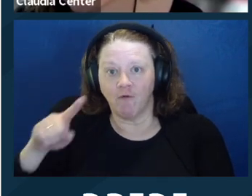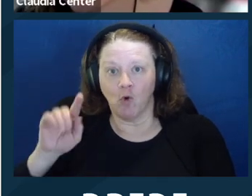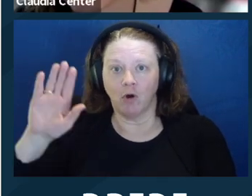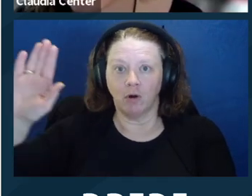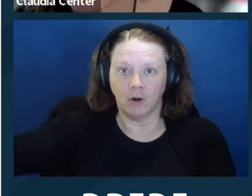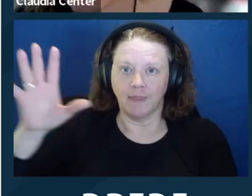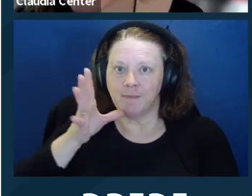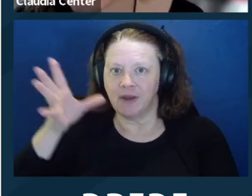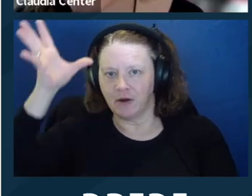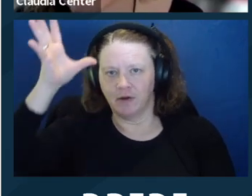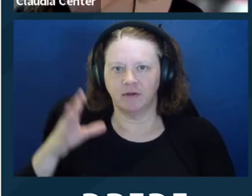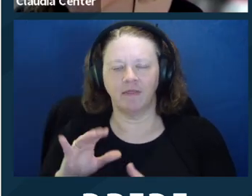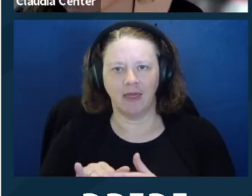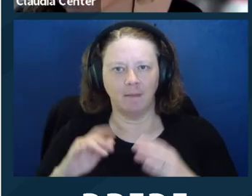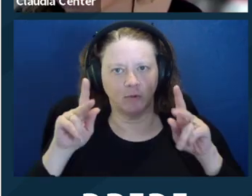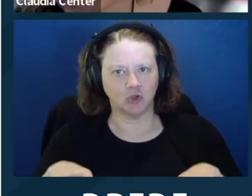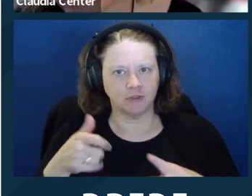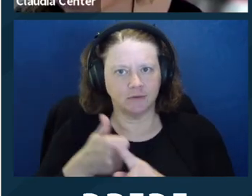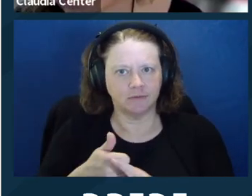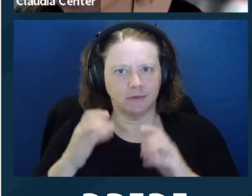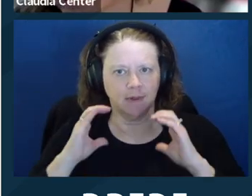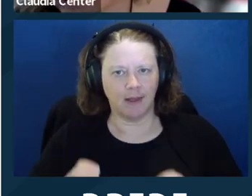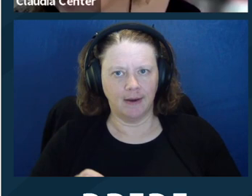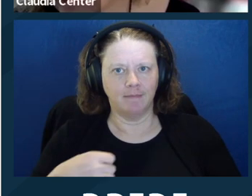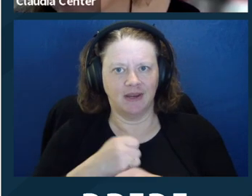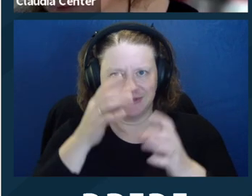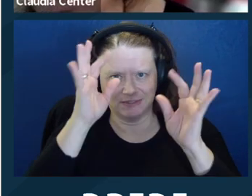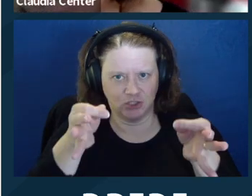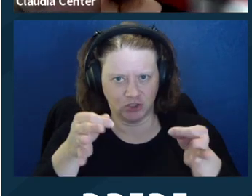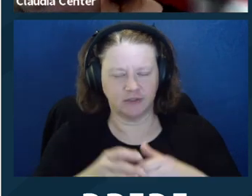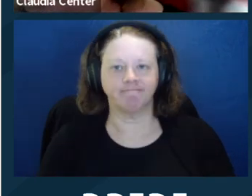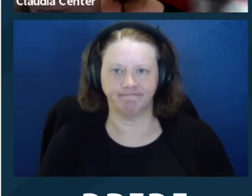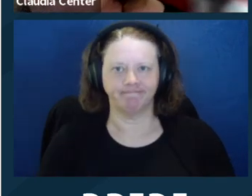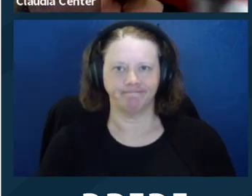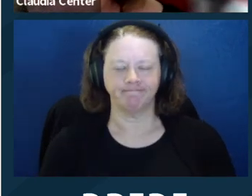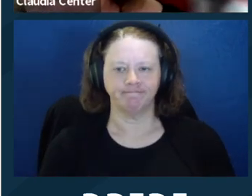Yeah. Okay. If our client is hospitalized and does